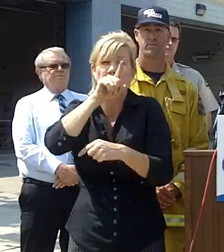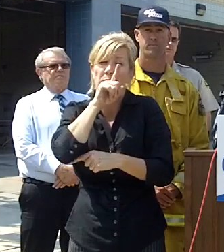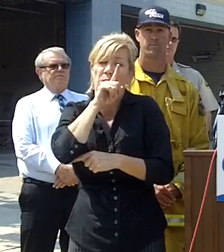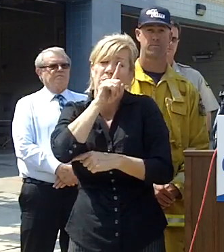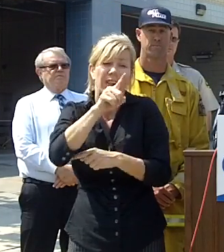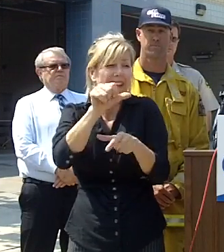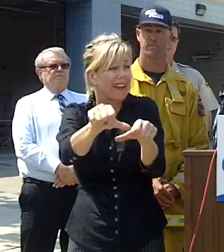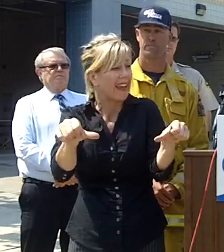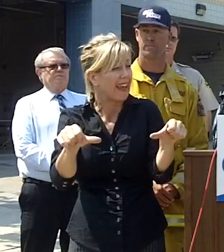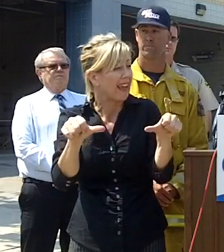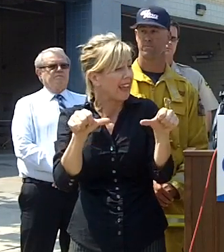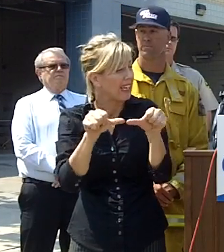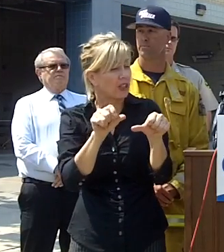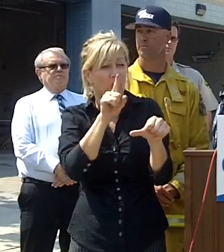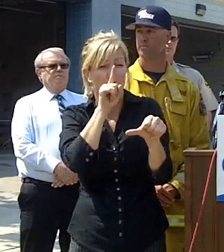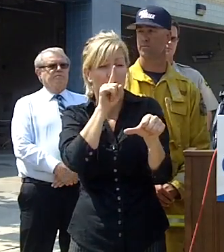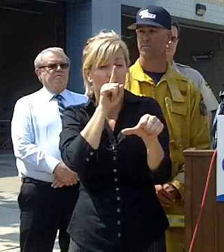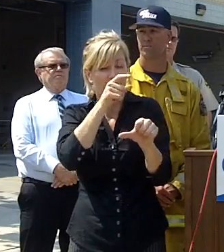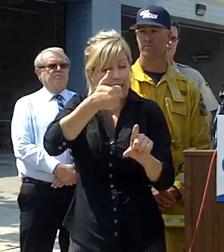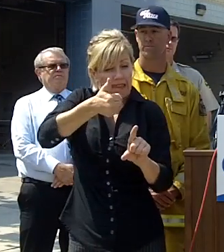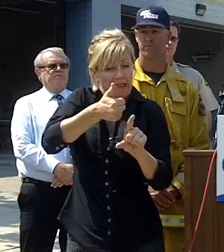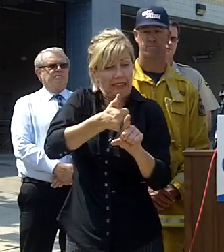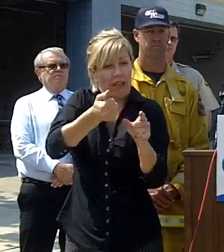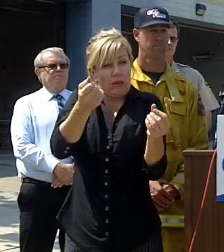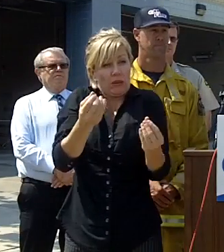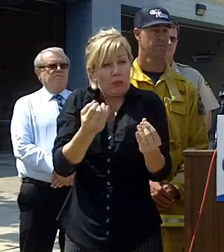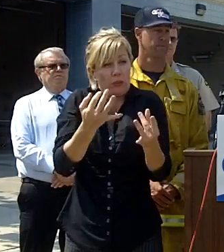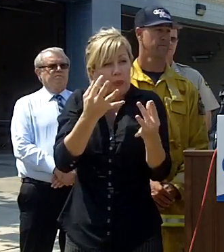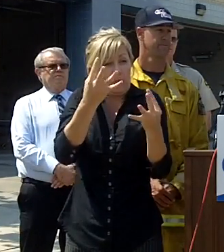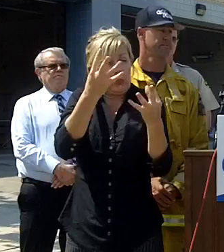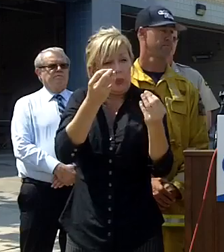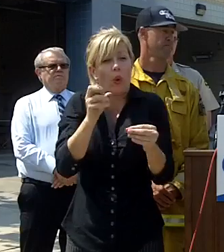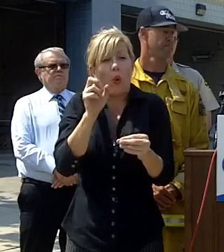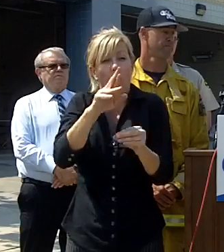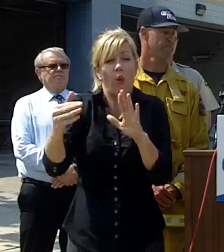areas that are either burning out within the black or their fingers that are coming out of